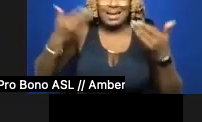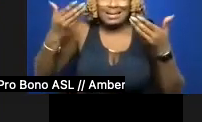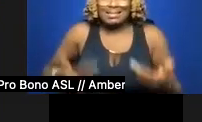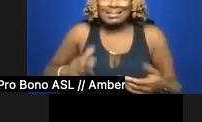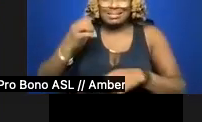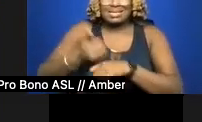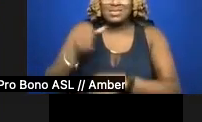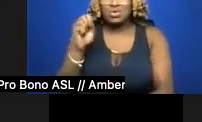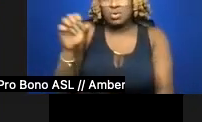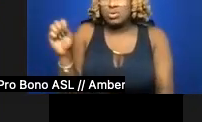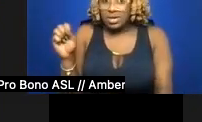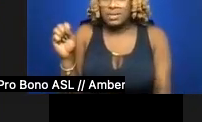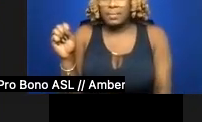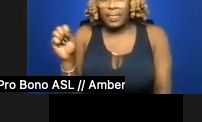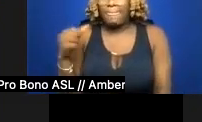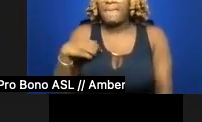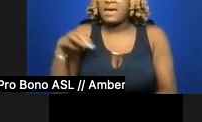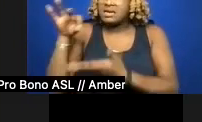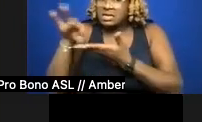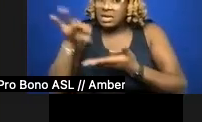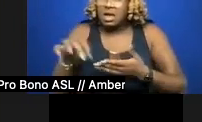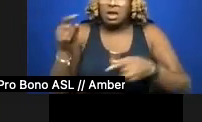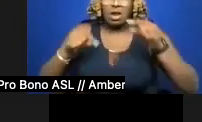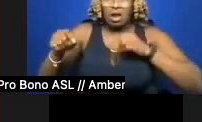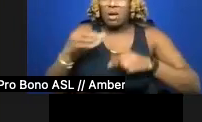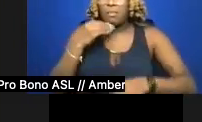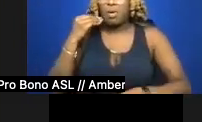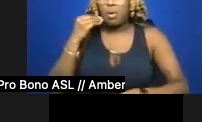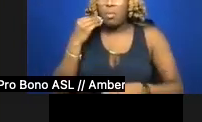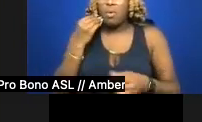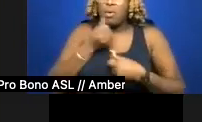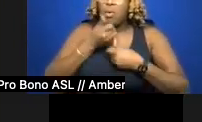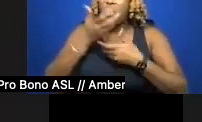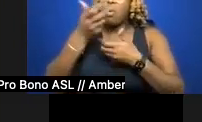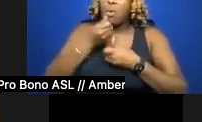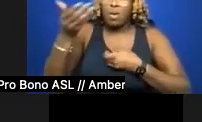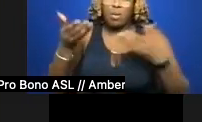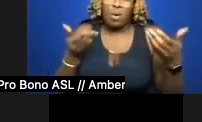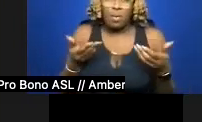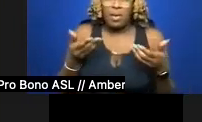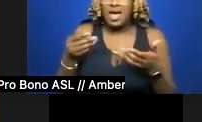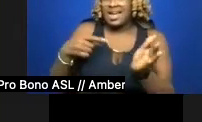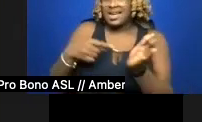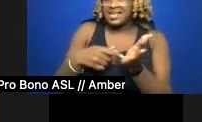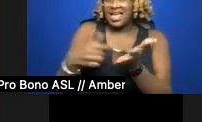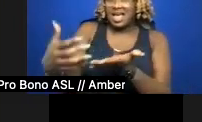I count on coming home, warmly welcomed by debt collections reminding me to whom